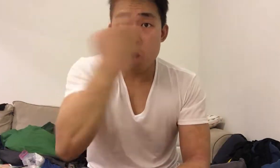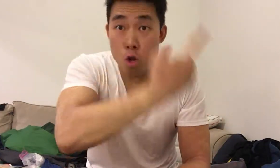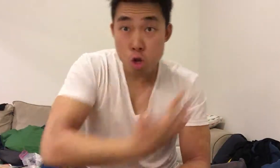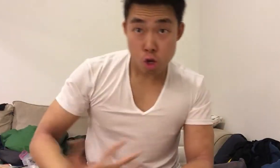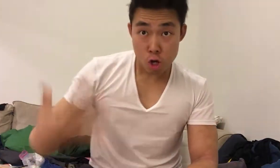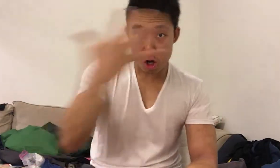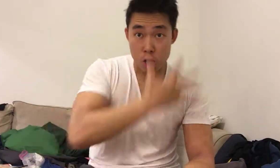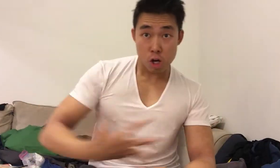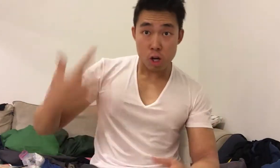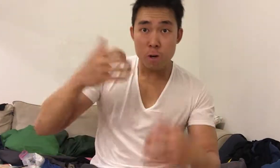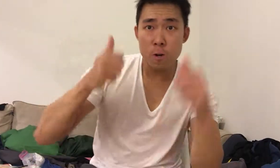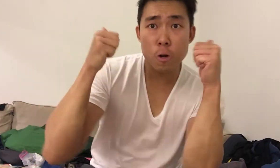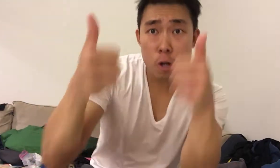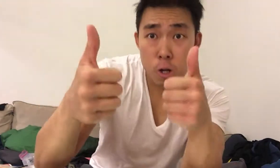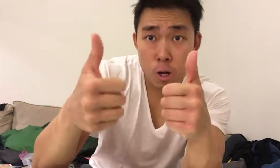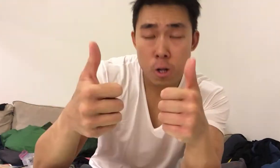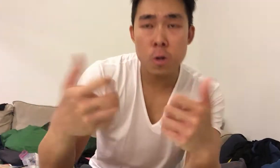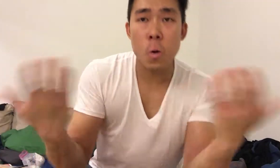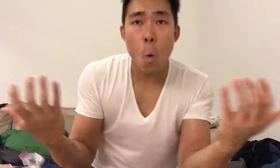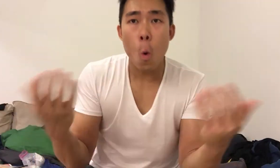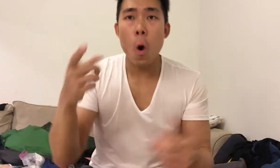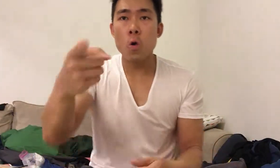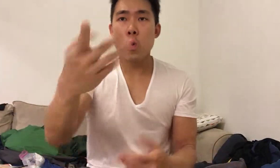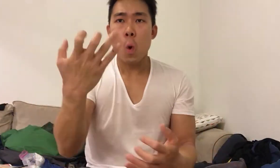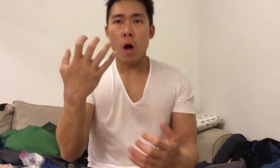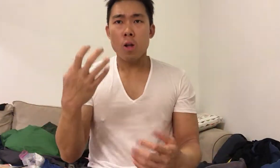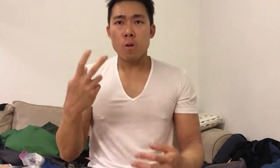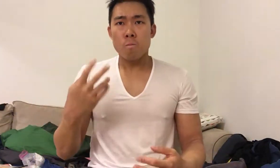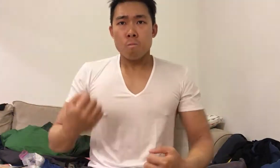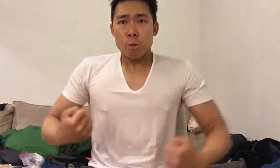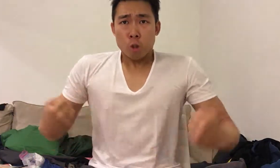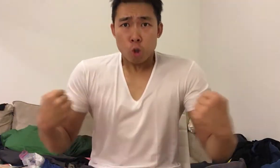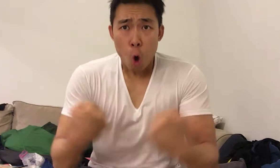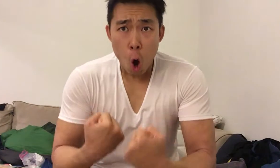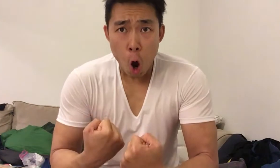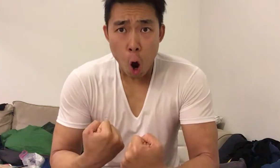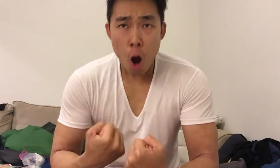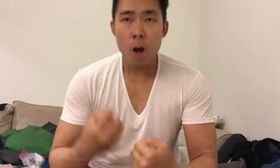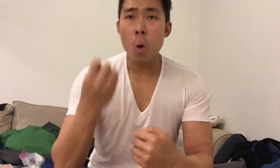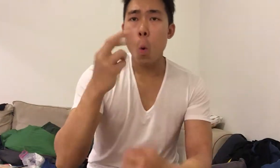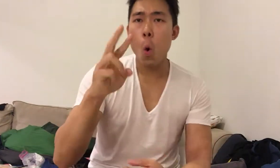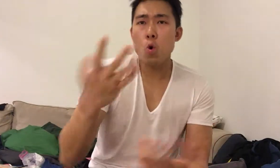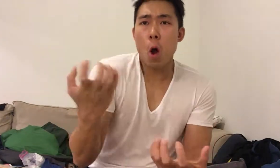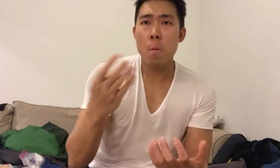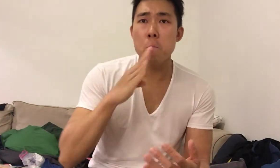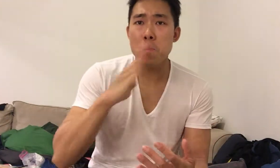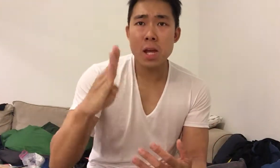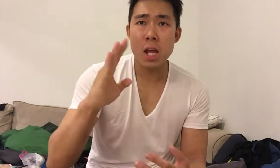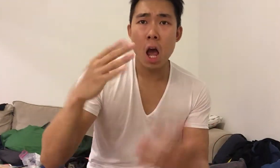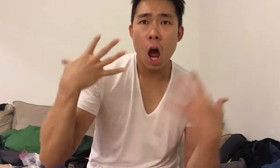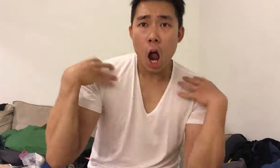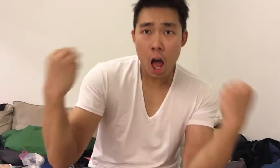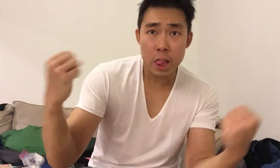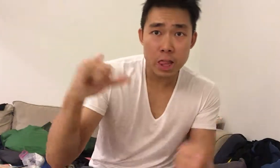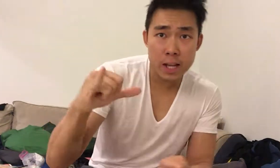To look good, aesthetic? Or you want to be stronger? Or you just want to be healthy?